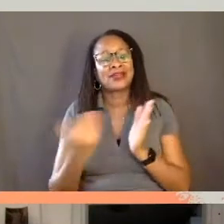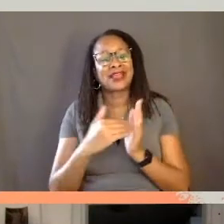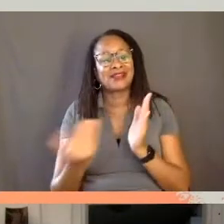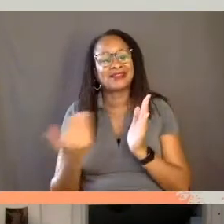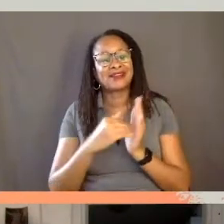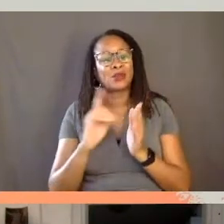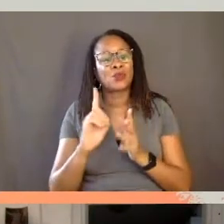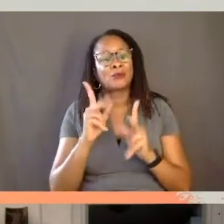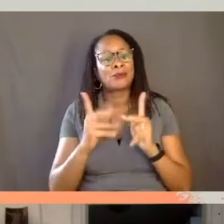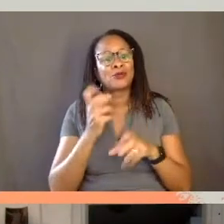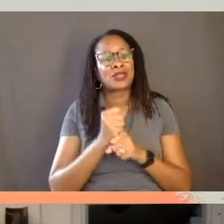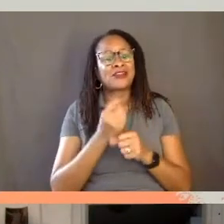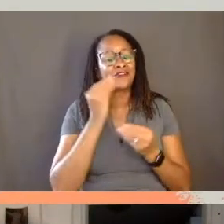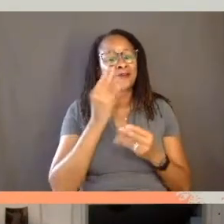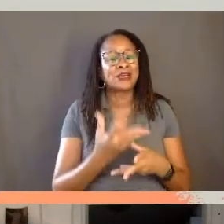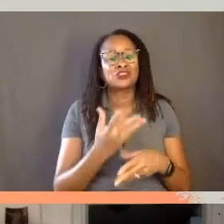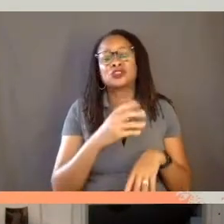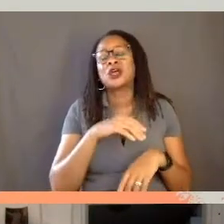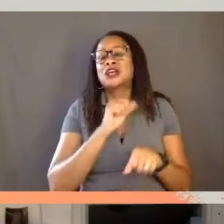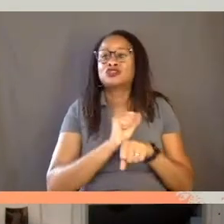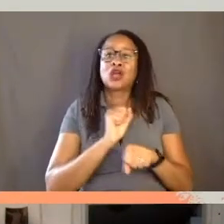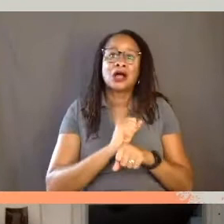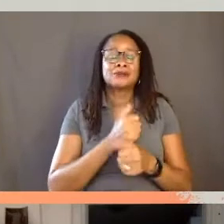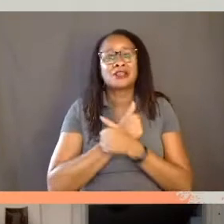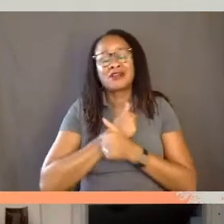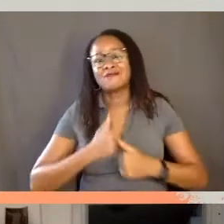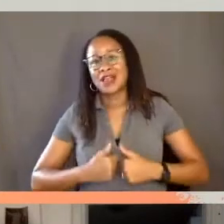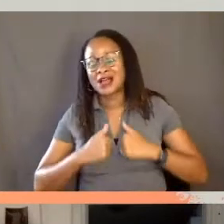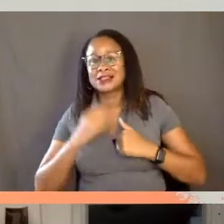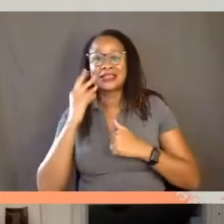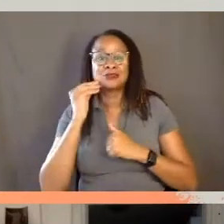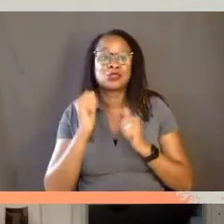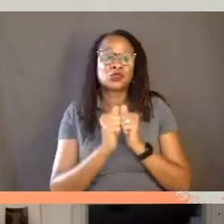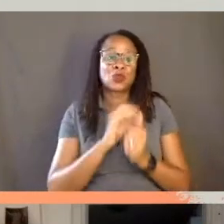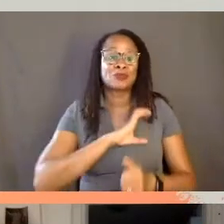jobs, love lives, experiences with cops and police.